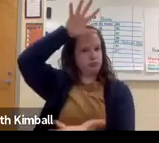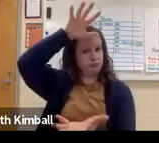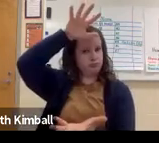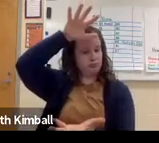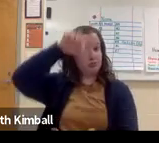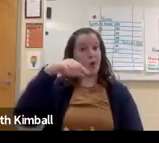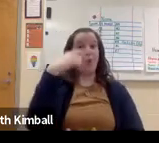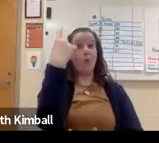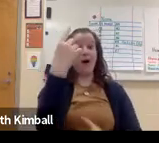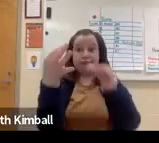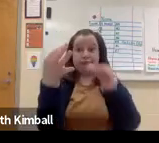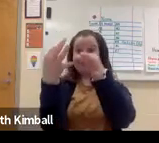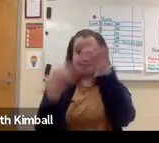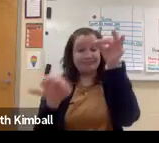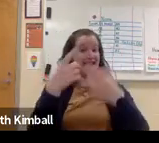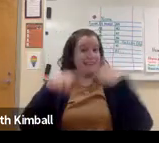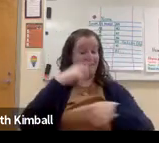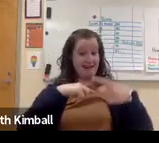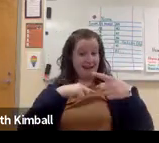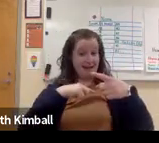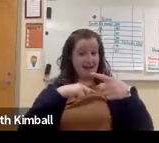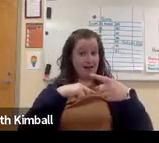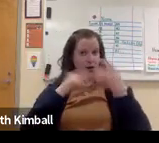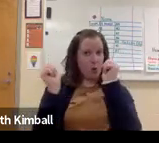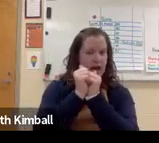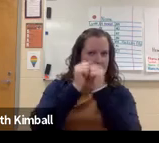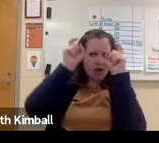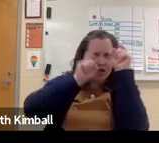with facial grammars and body language.